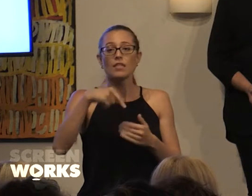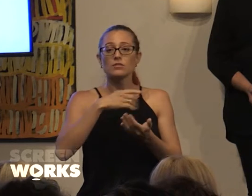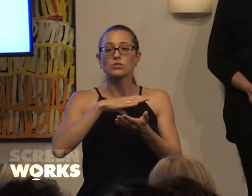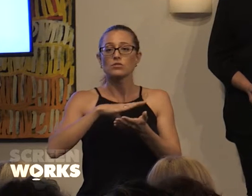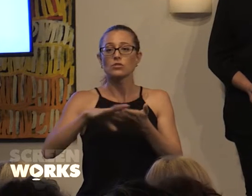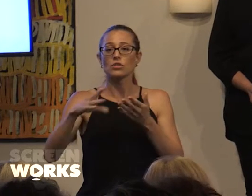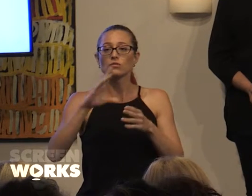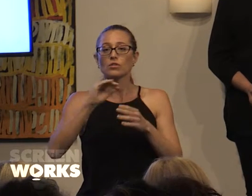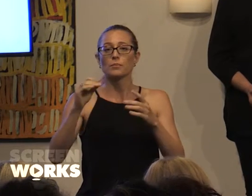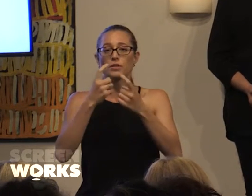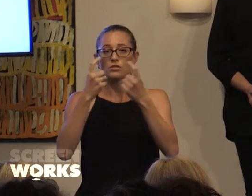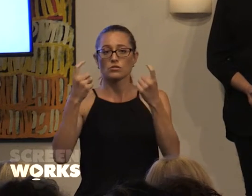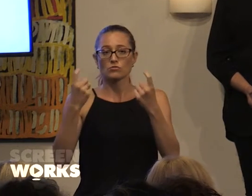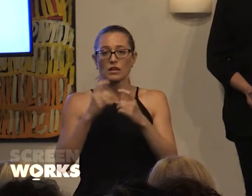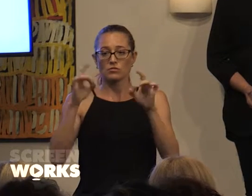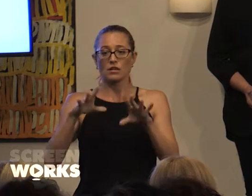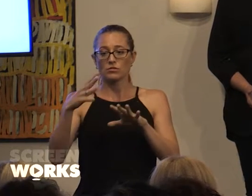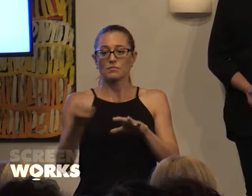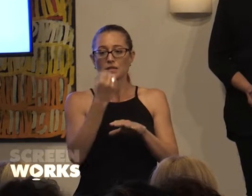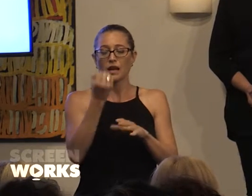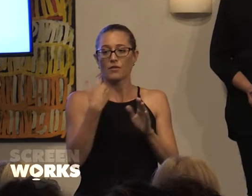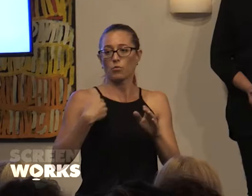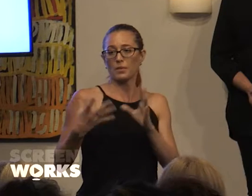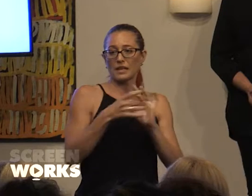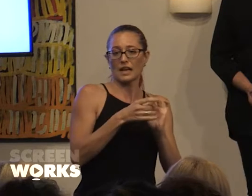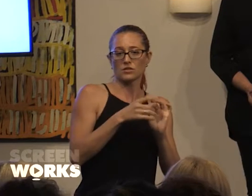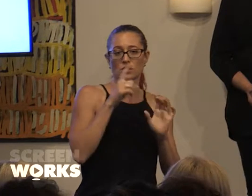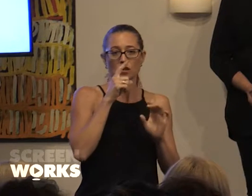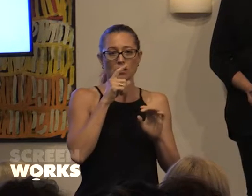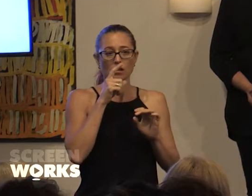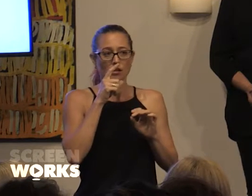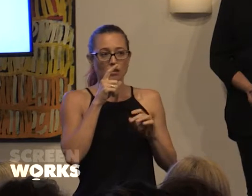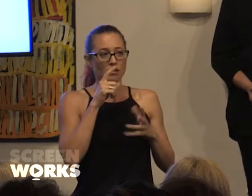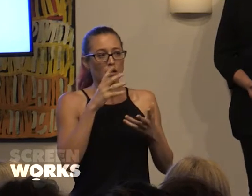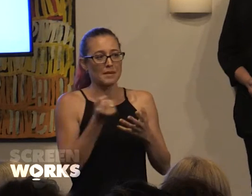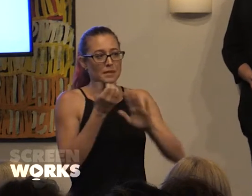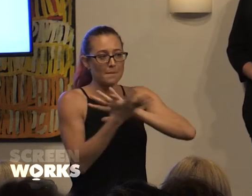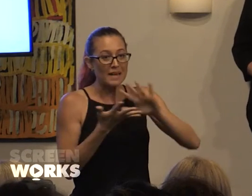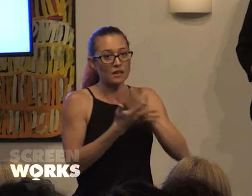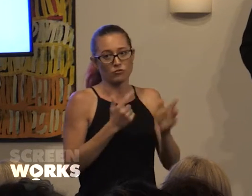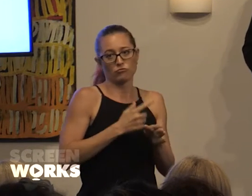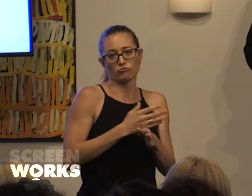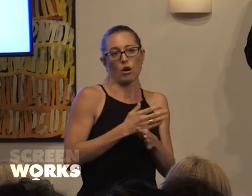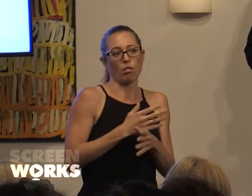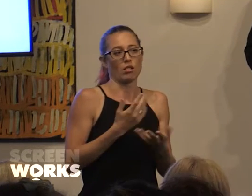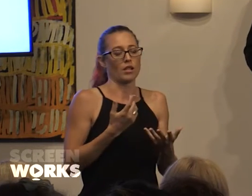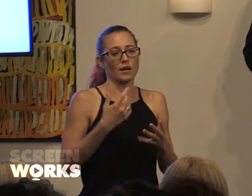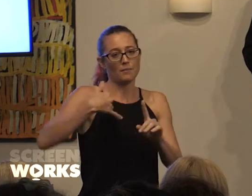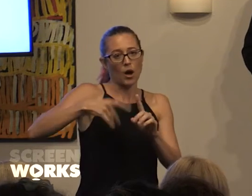Screen Australia, you must have a woman attachment. It could be in any...you know it's got to be a meaningful role. It could be behind the camera, in front of